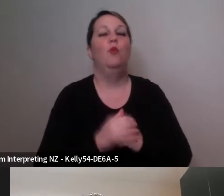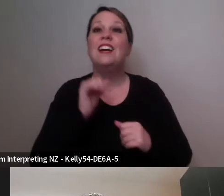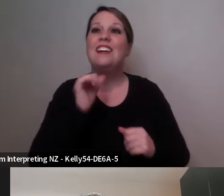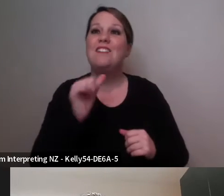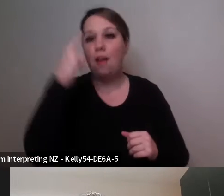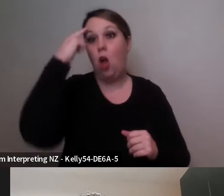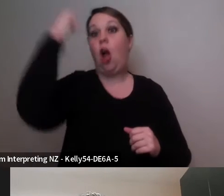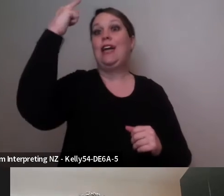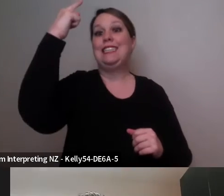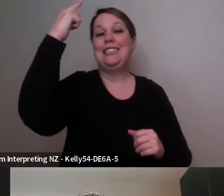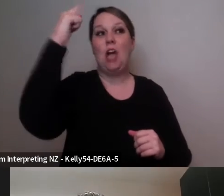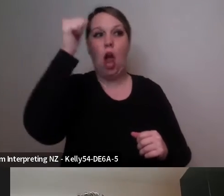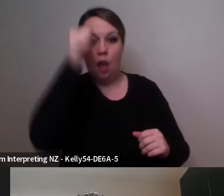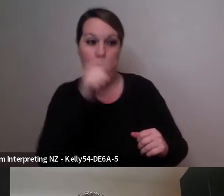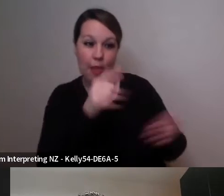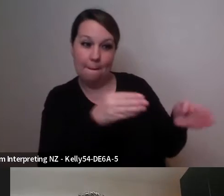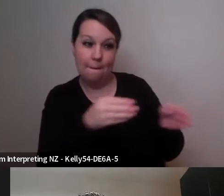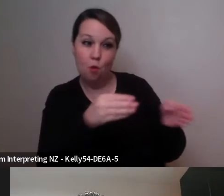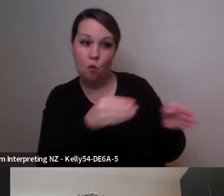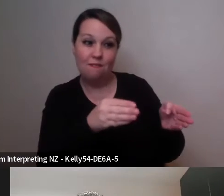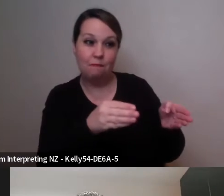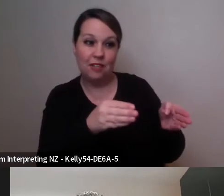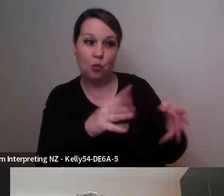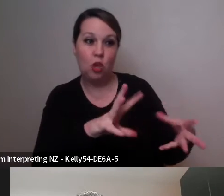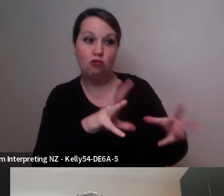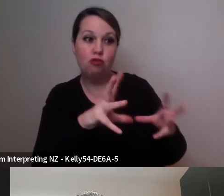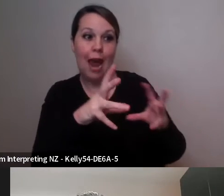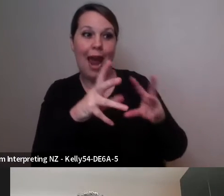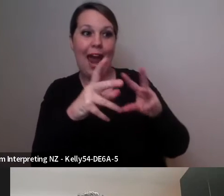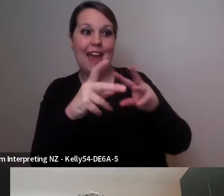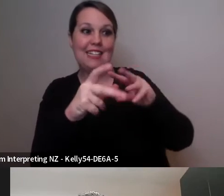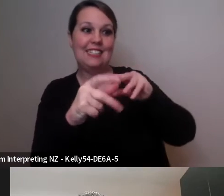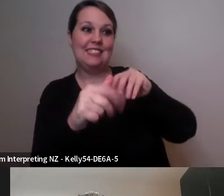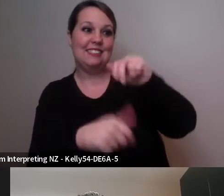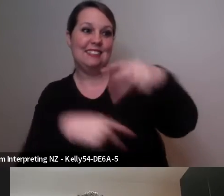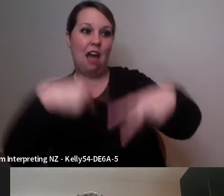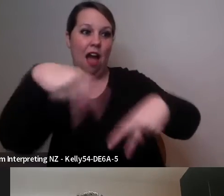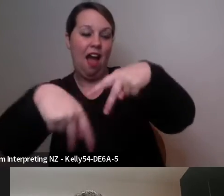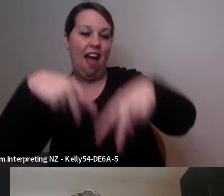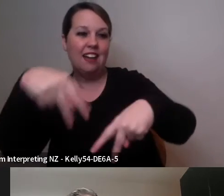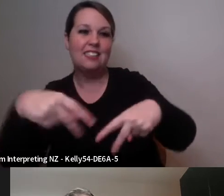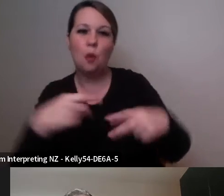may create or how people would interpret that so sometimes I do use some of those